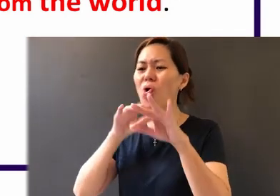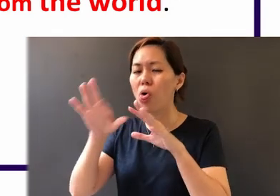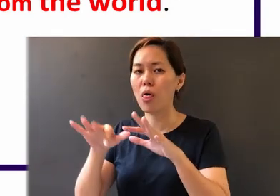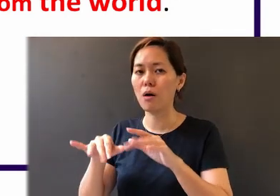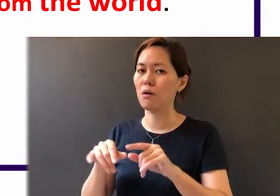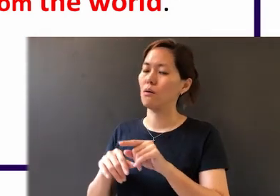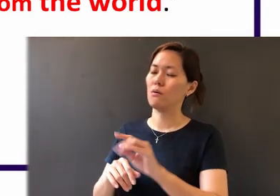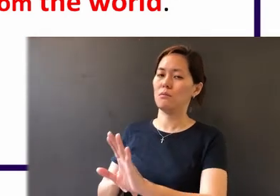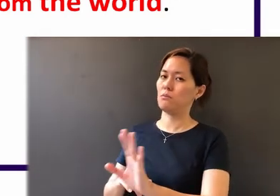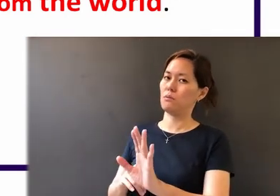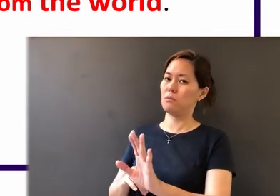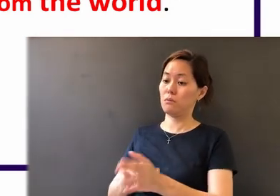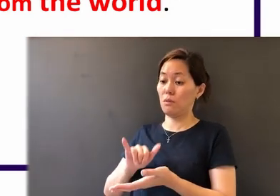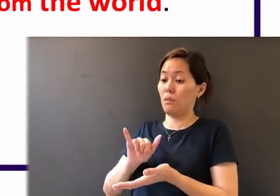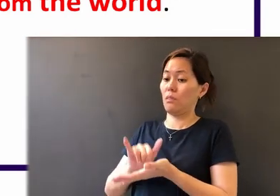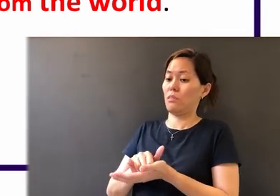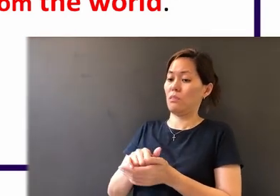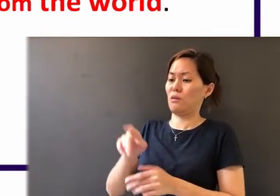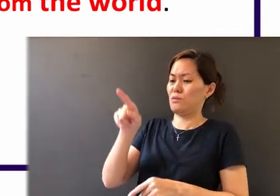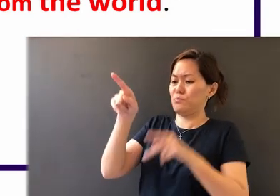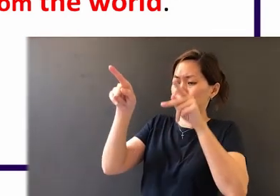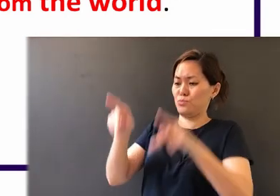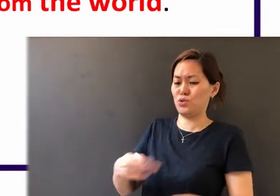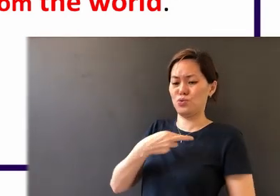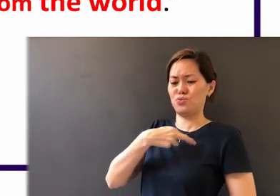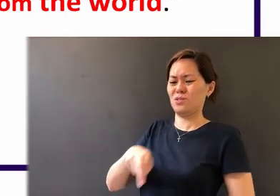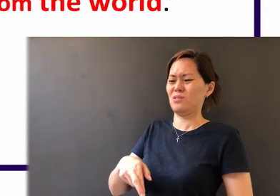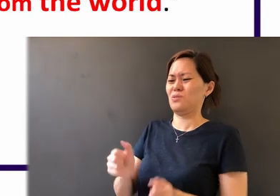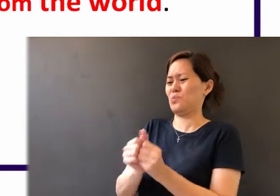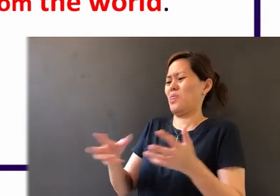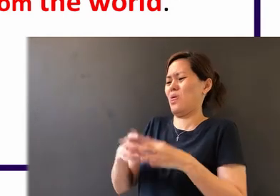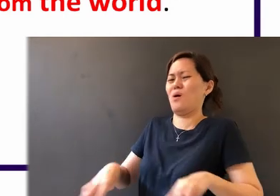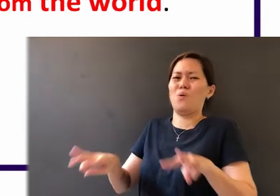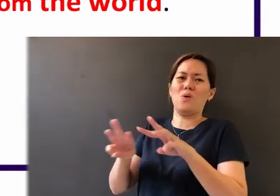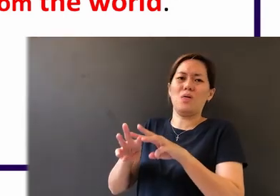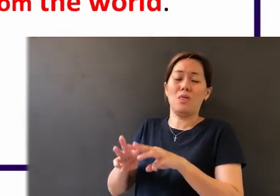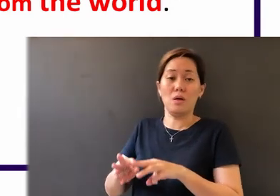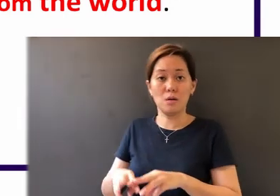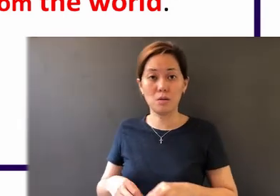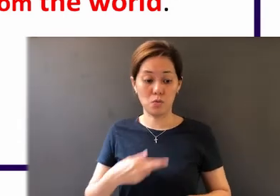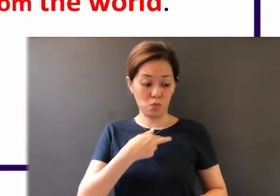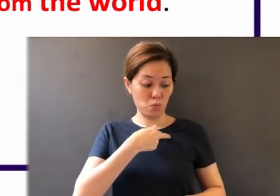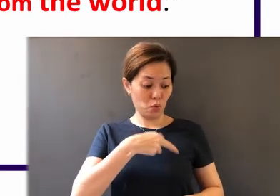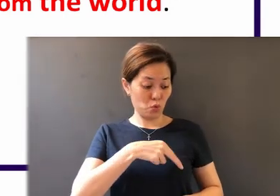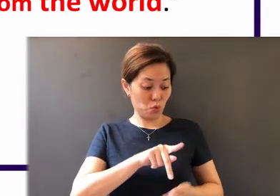this person's religion is worthless. Religion that is pure and undefiled